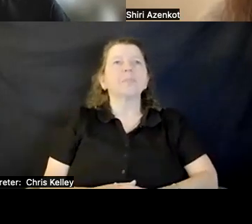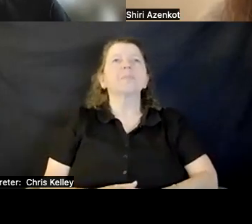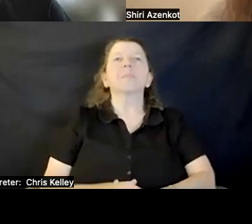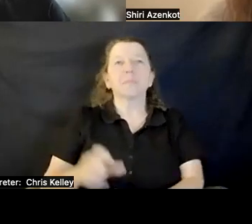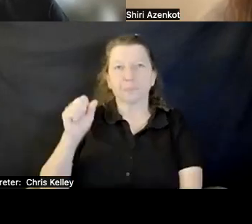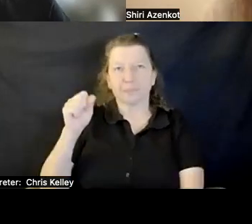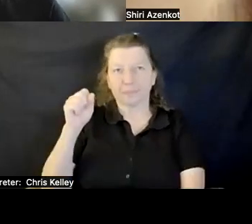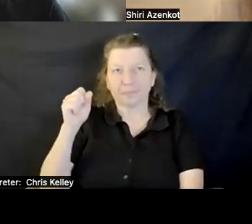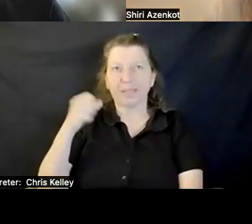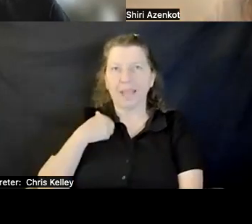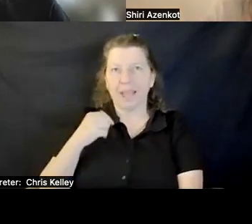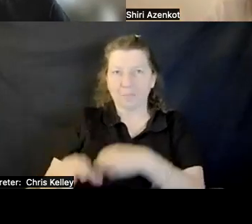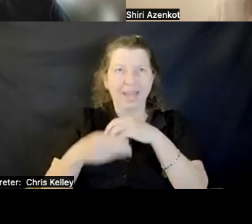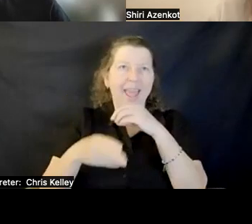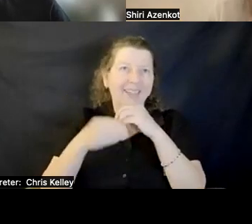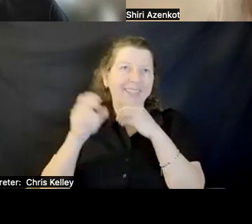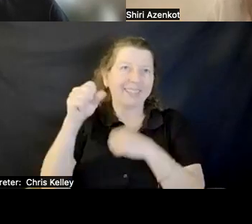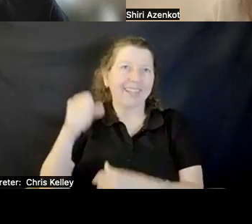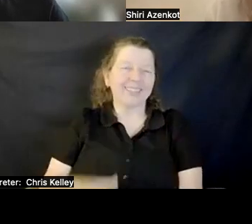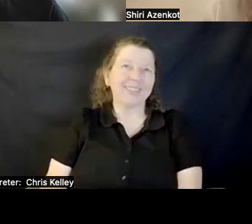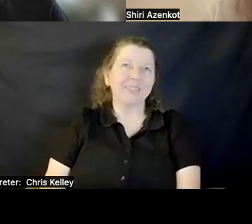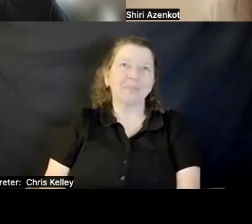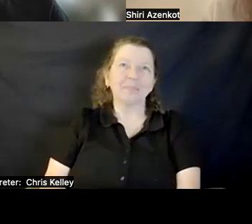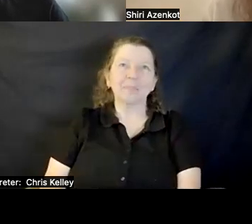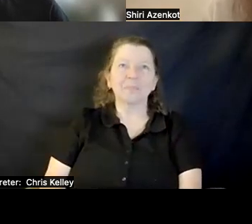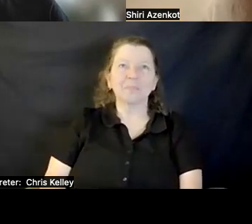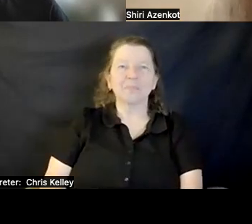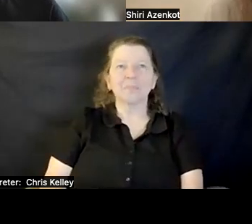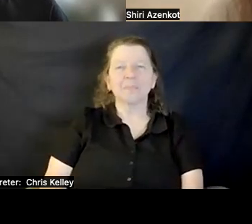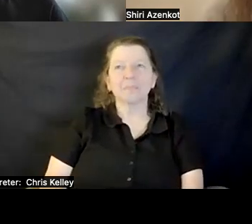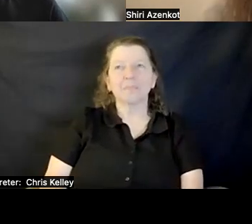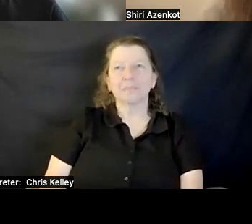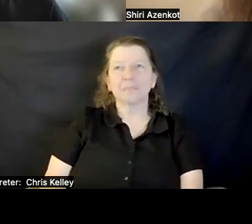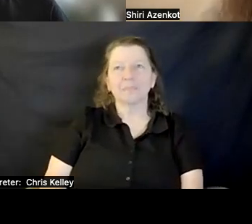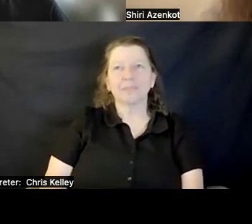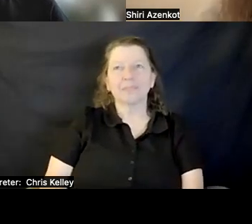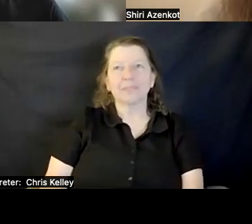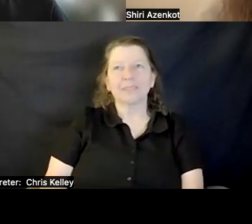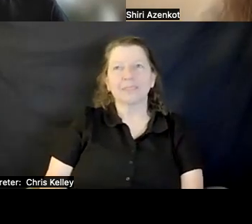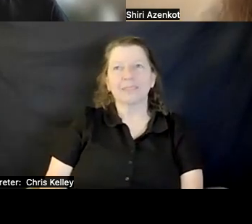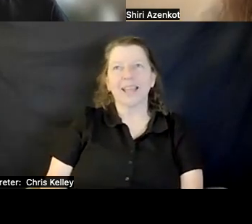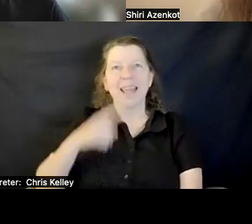Ricardo: I have been adding them. Shiri: We should do a round of introductions.